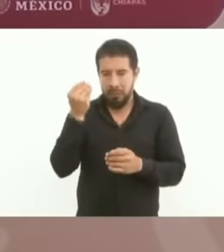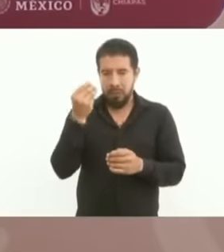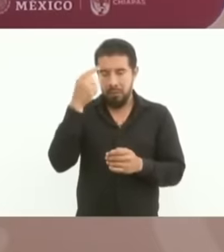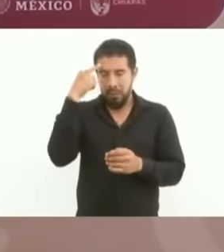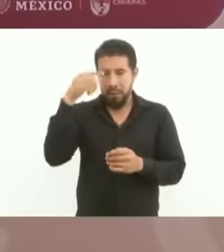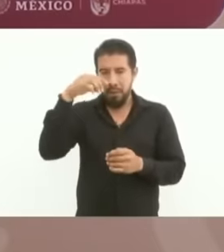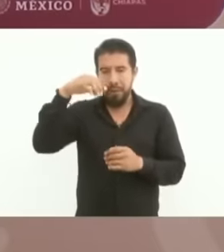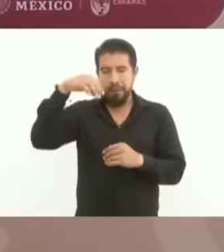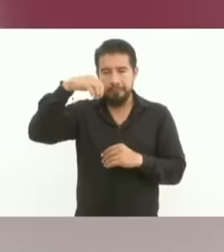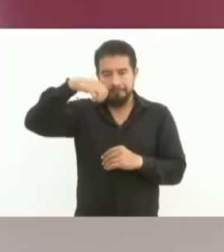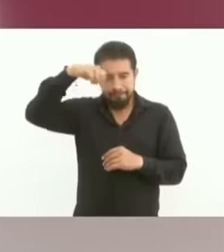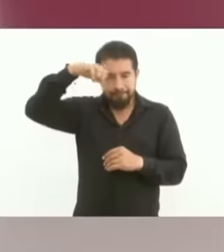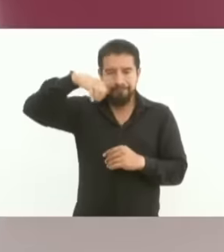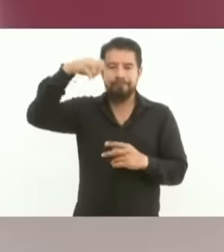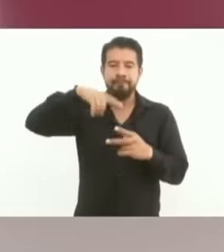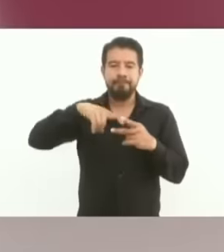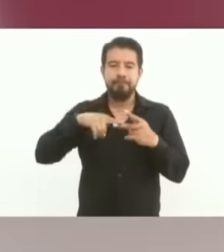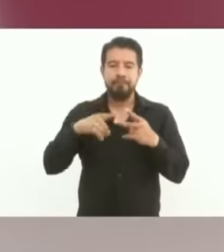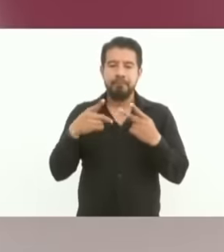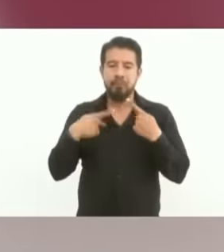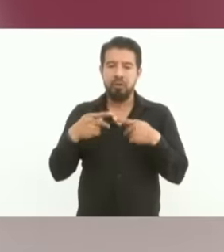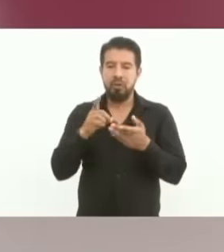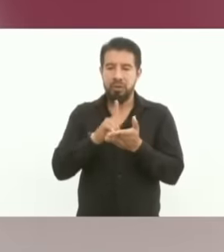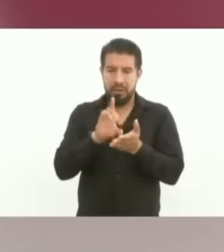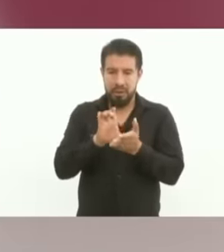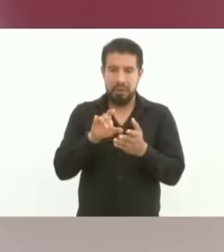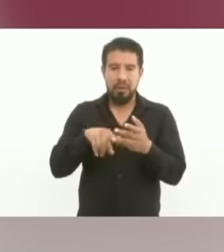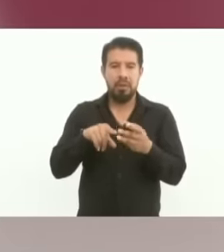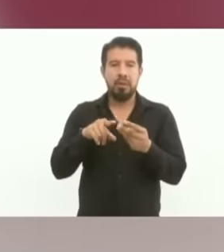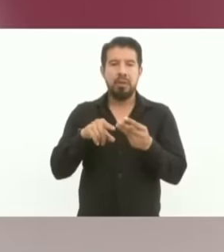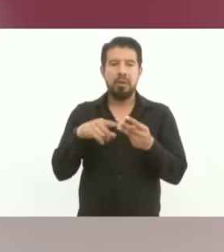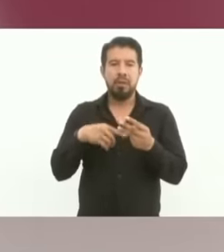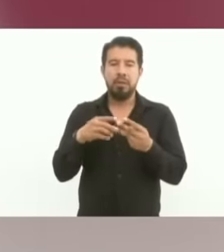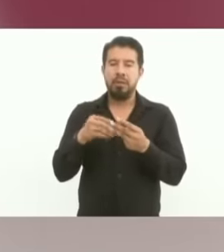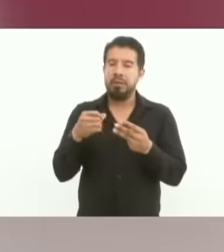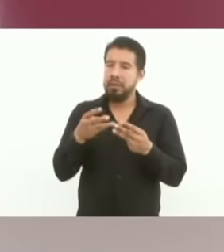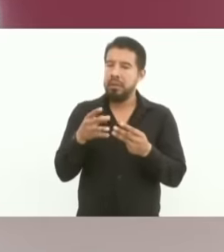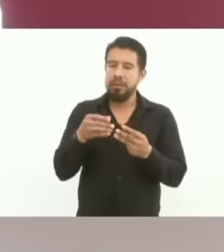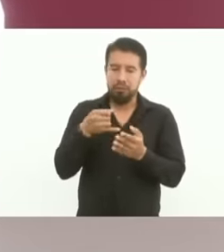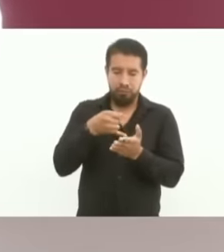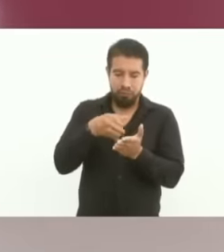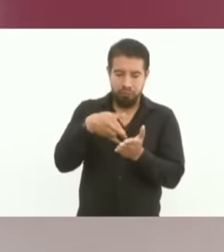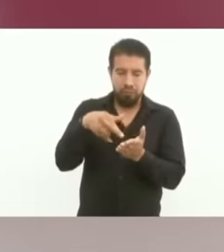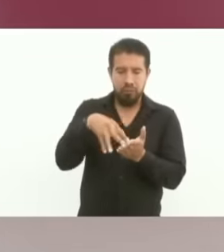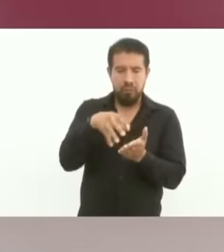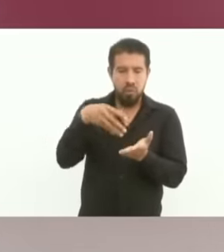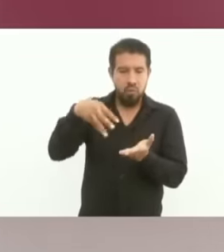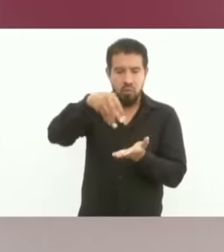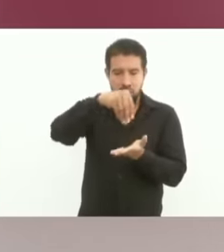disabilities, free fertilizer will continue to be delivered, production for